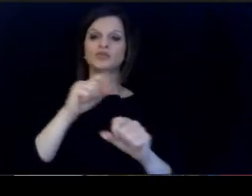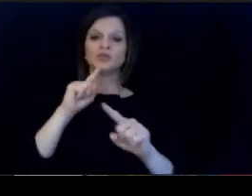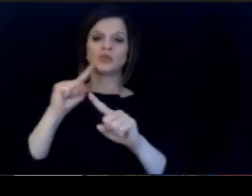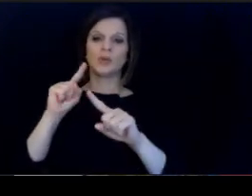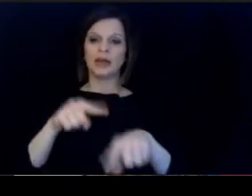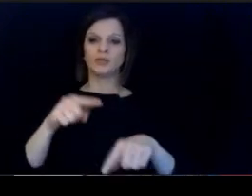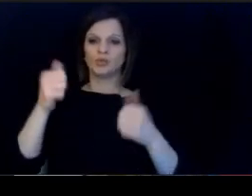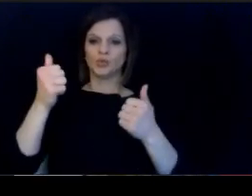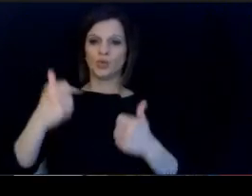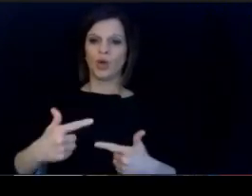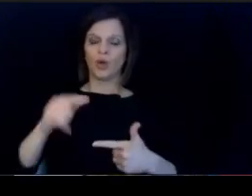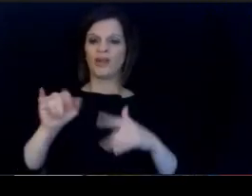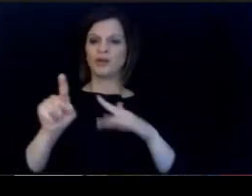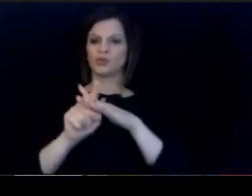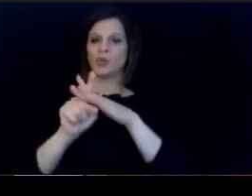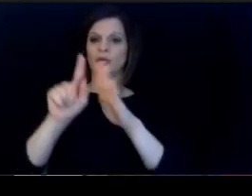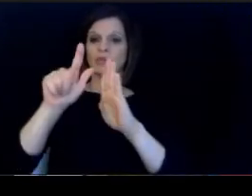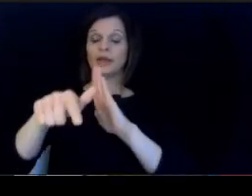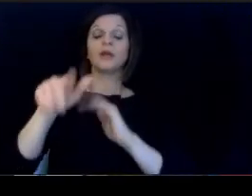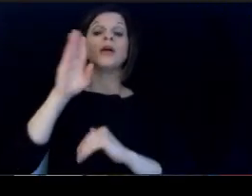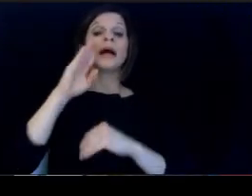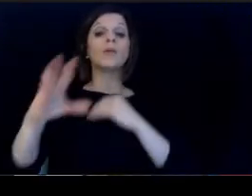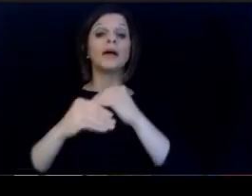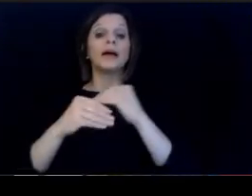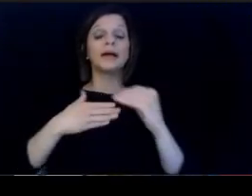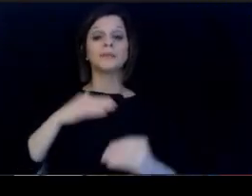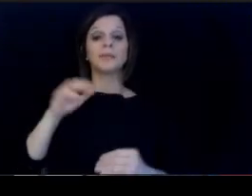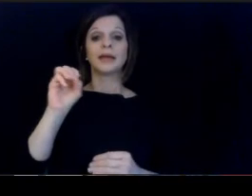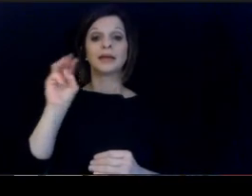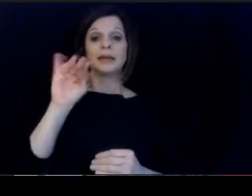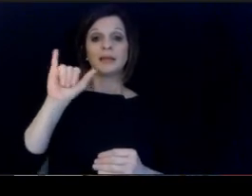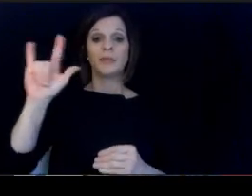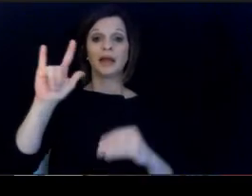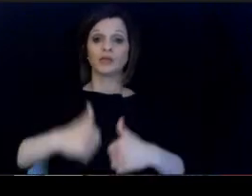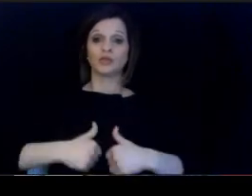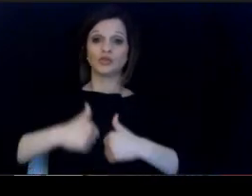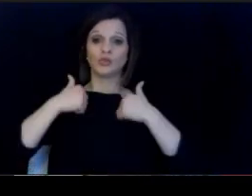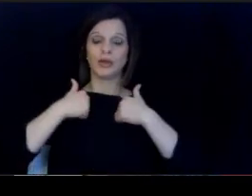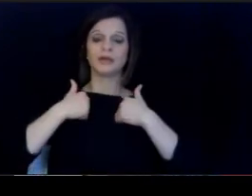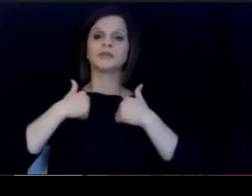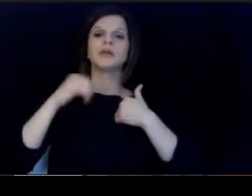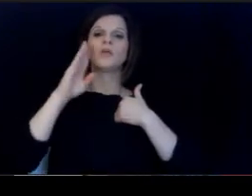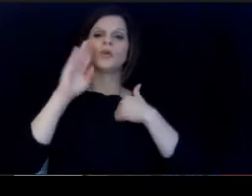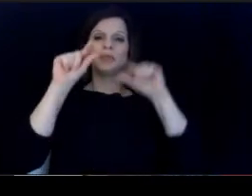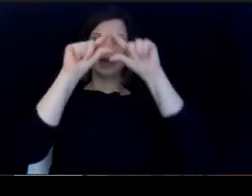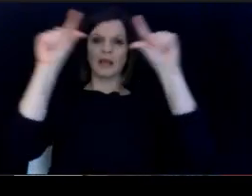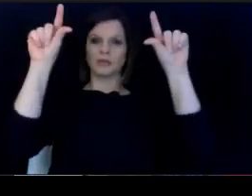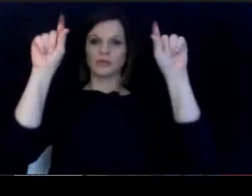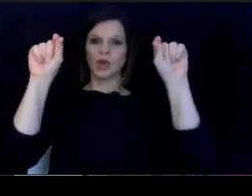I will put my email address, which will be also at the top. of the media release that we will be sending out here momentarily.